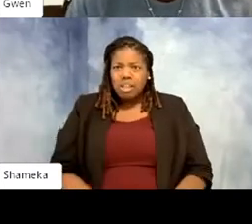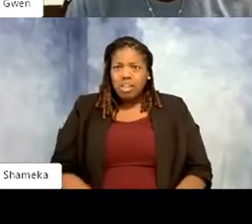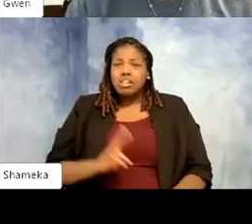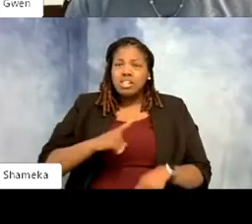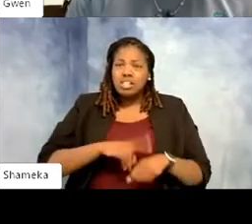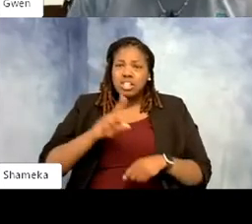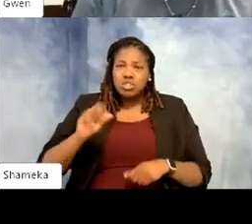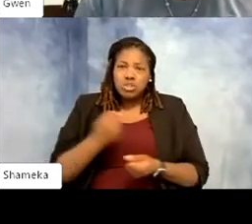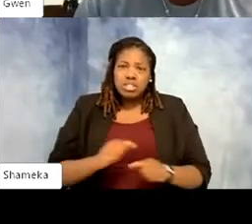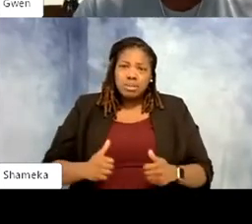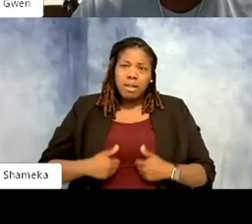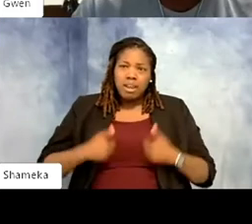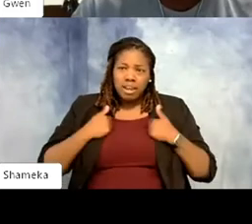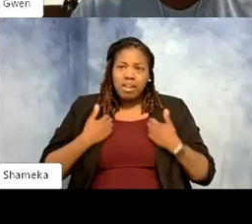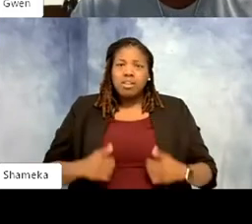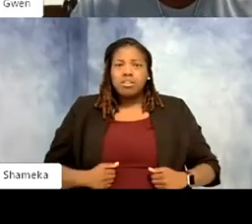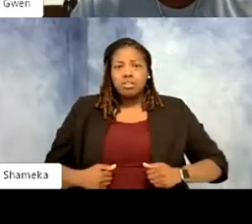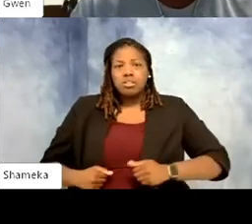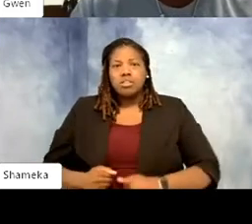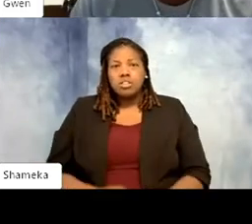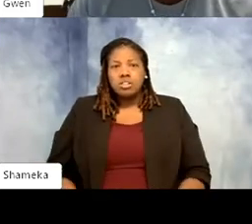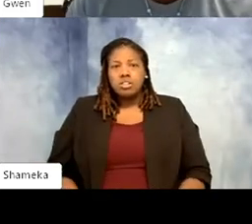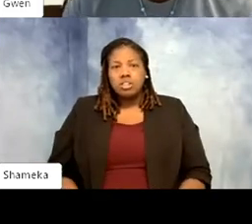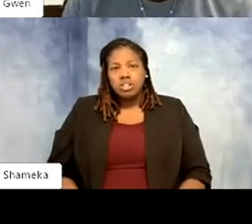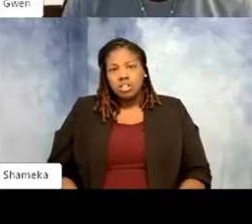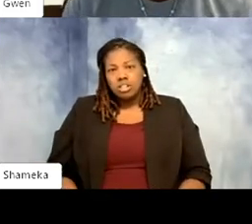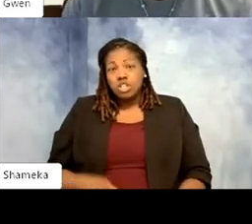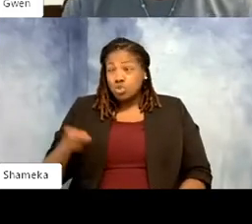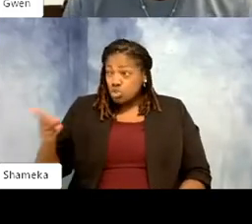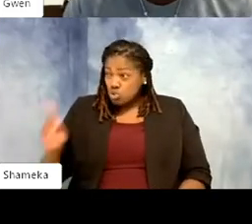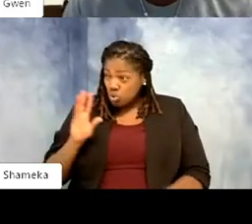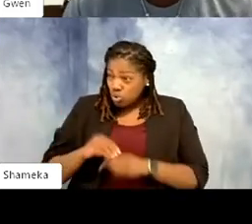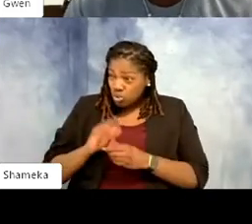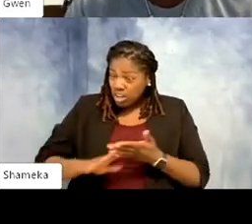literally saved my life back then. >>Shellie: So you were in this college program designed to help get you